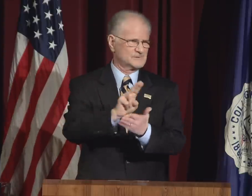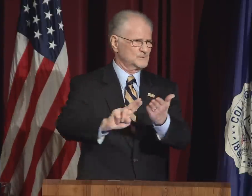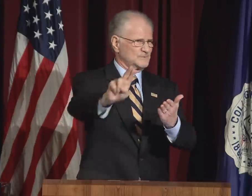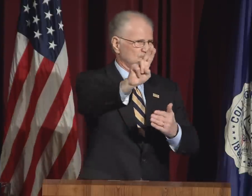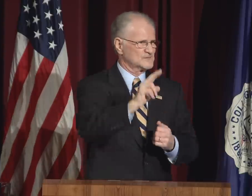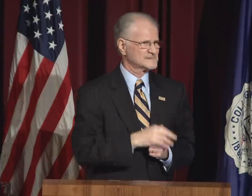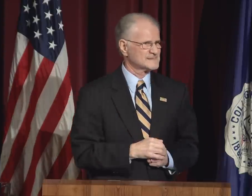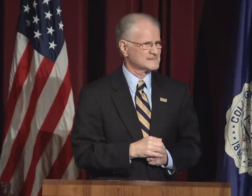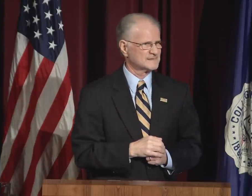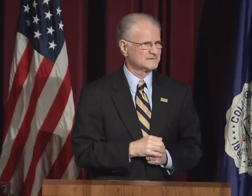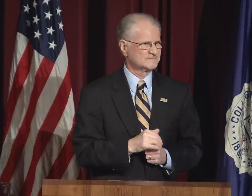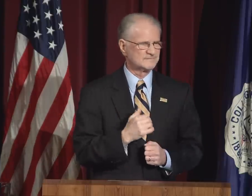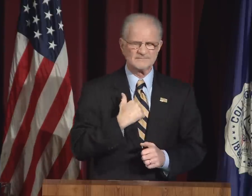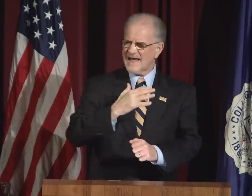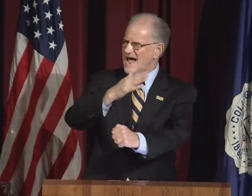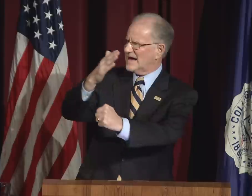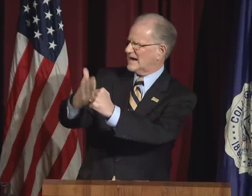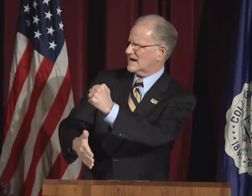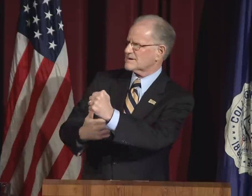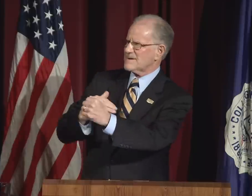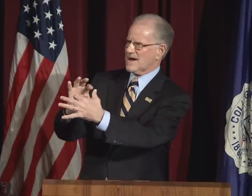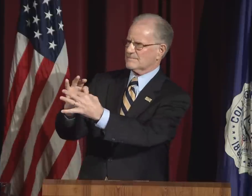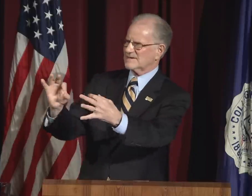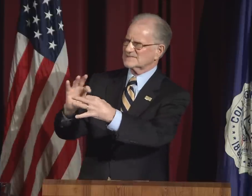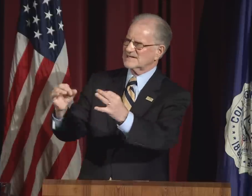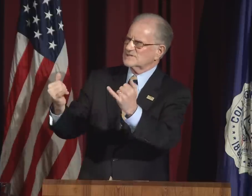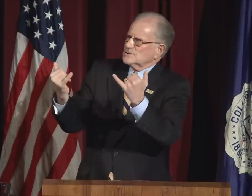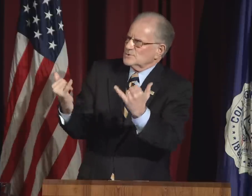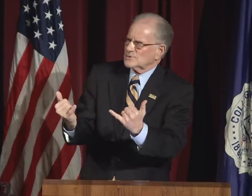I am proud to lead this university.